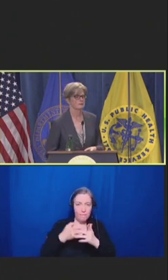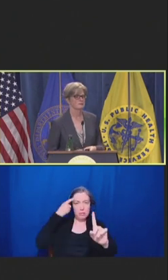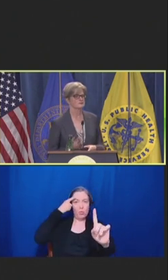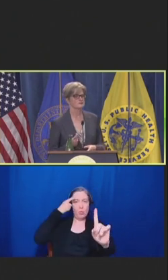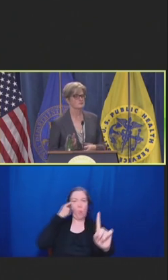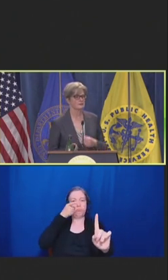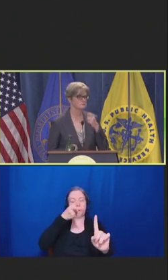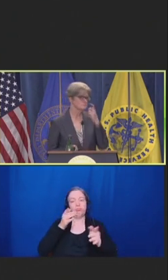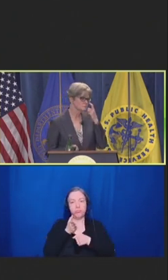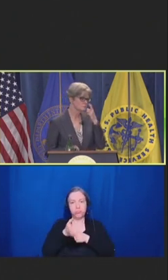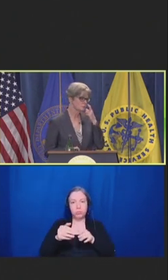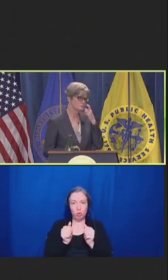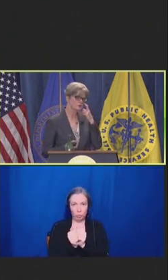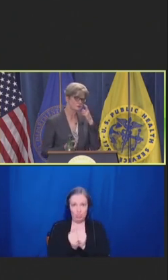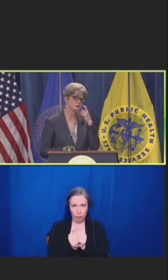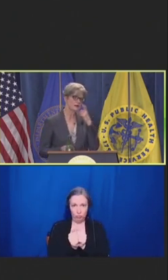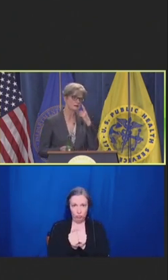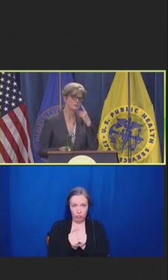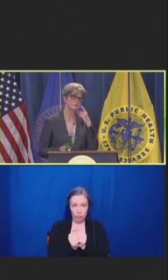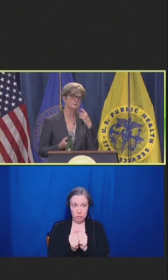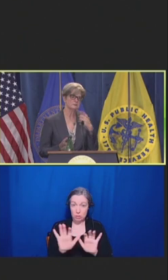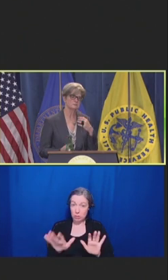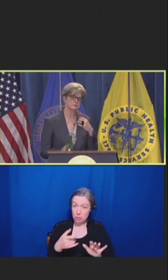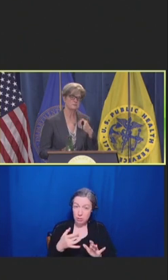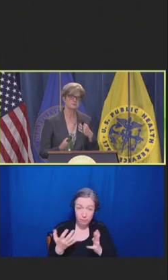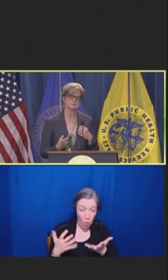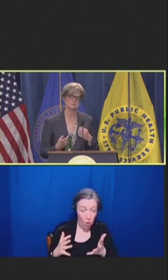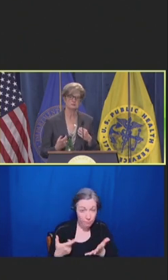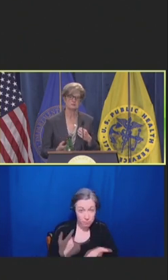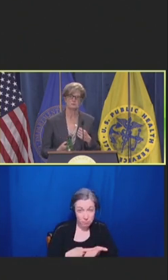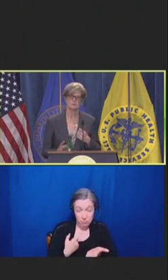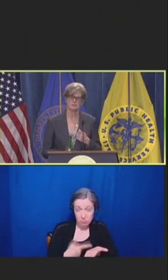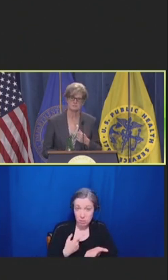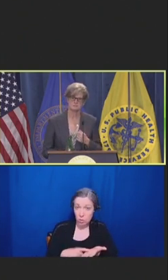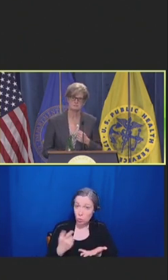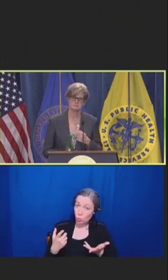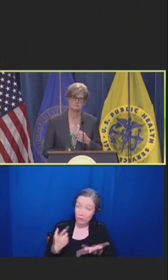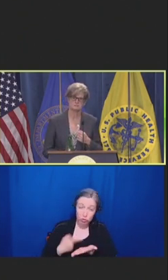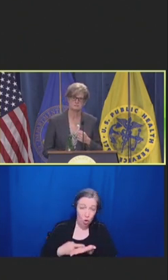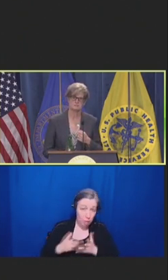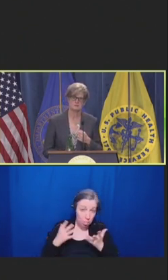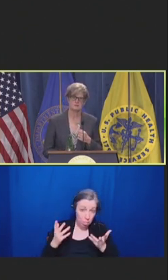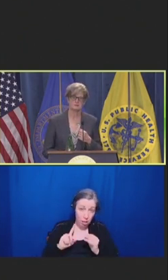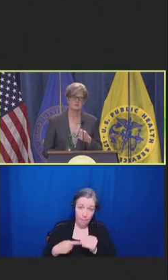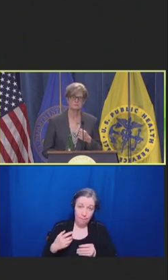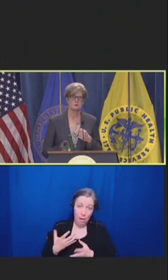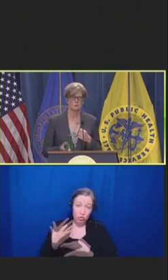And as I said, we've talked a lot about building -- rebuilding trust with patients, but we